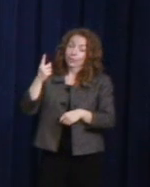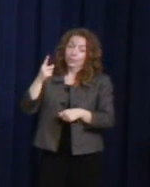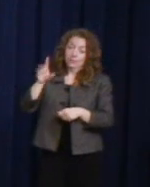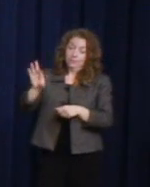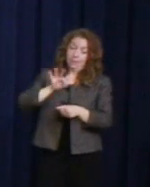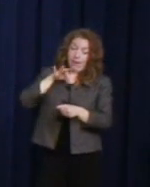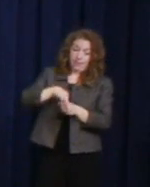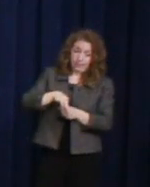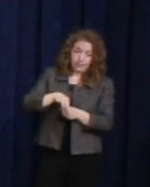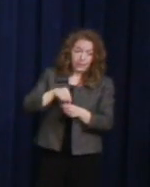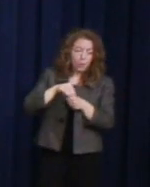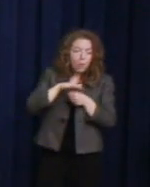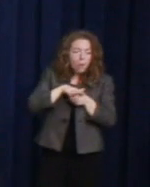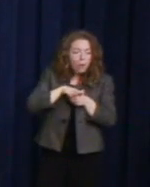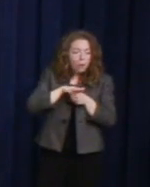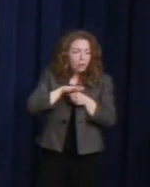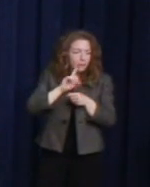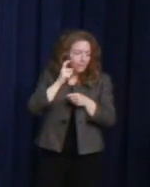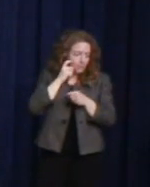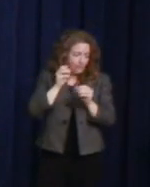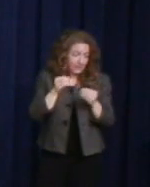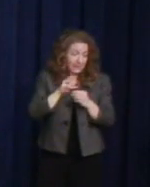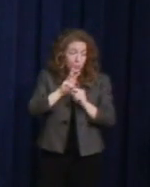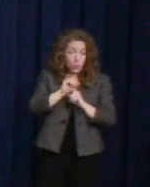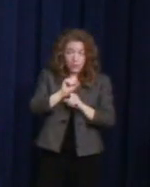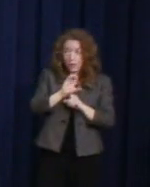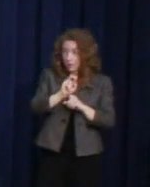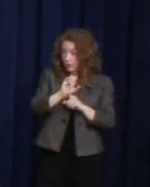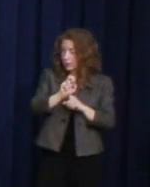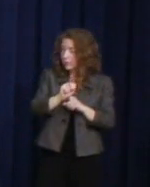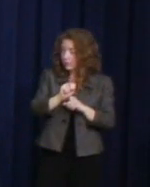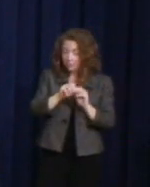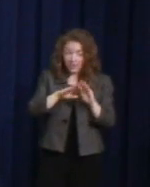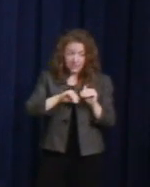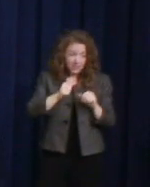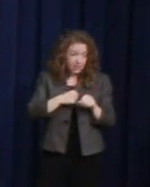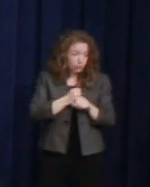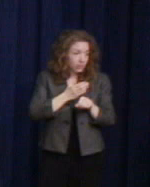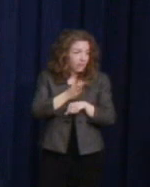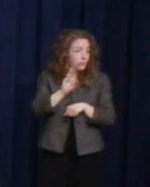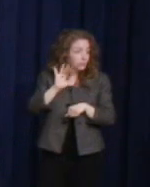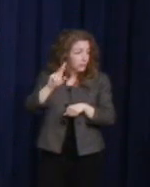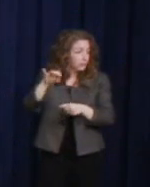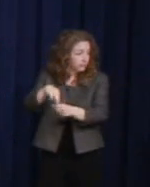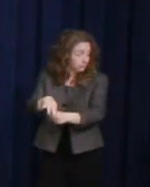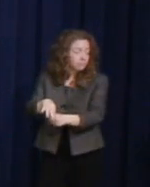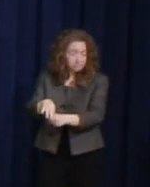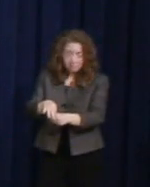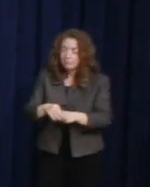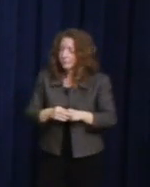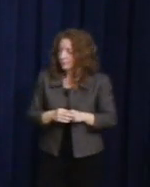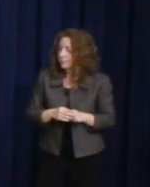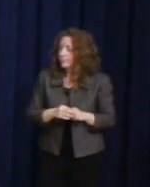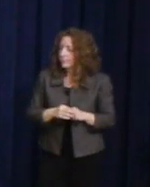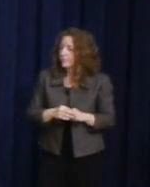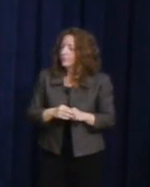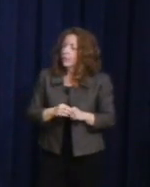in Wisconsin less than a decade after Harvey Milk's historic victory, and her passion for public service has